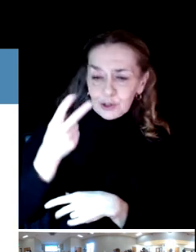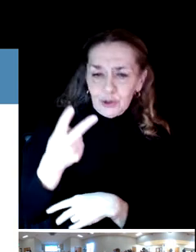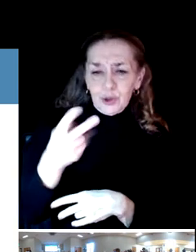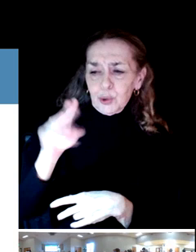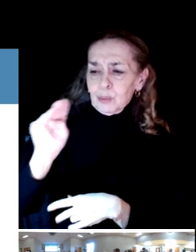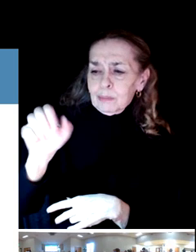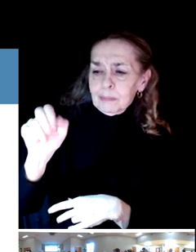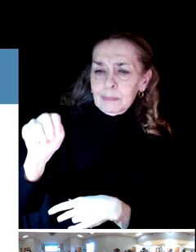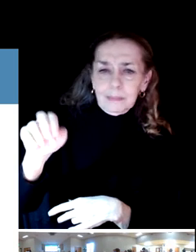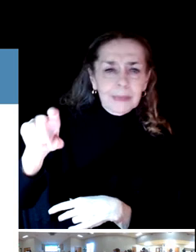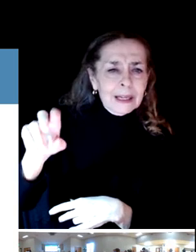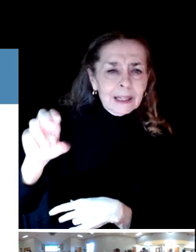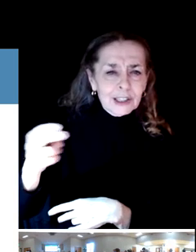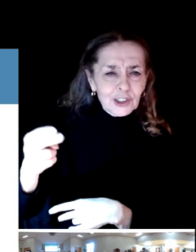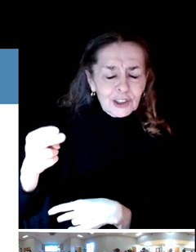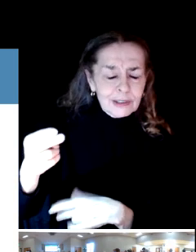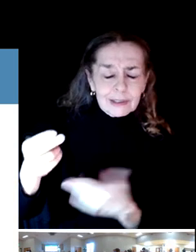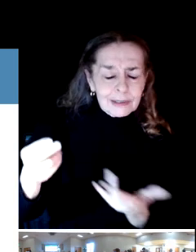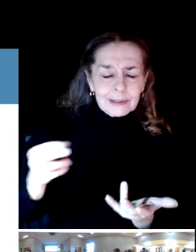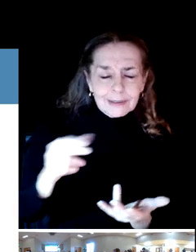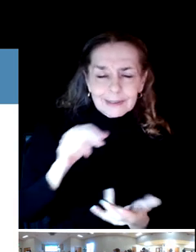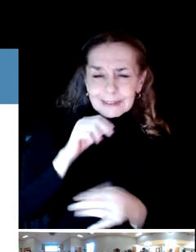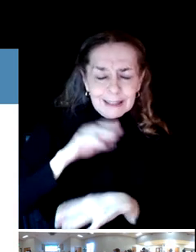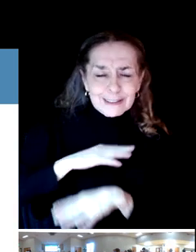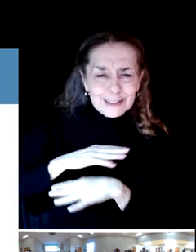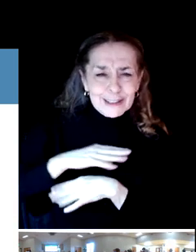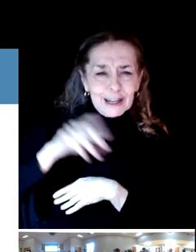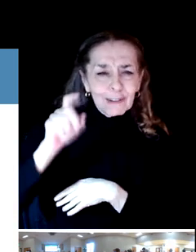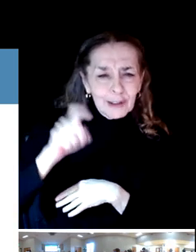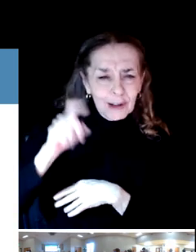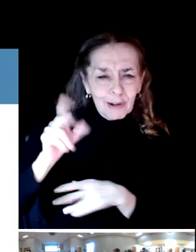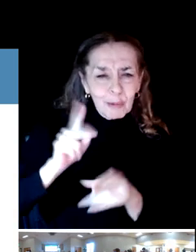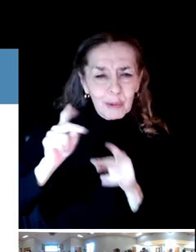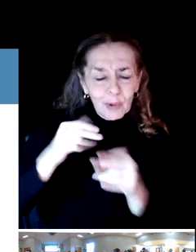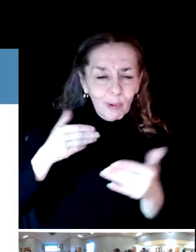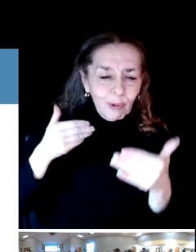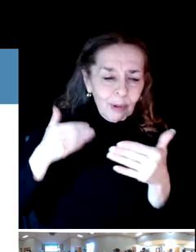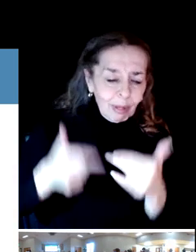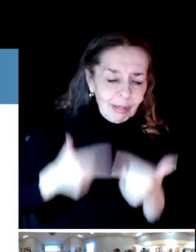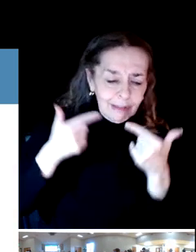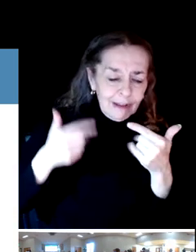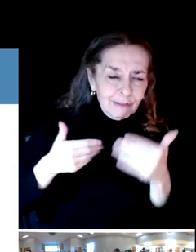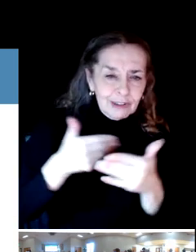meet the needs of those community members that live within that short period- or that short walk.